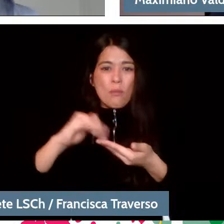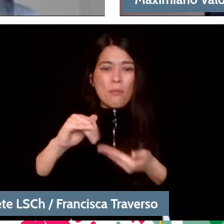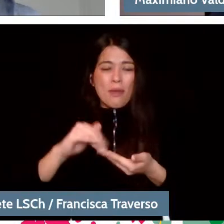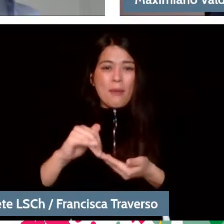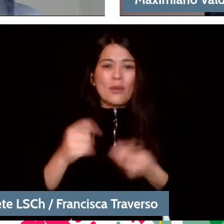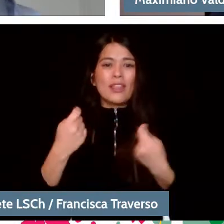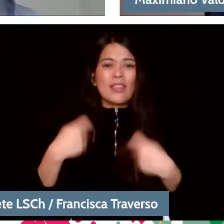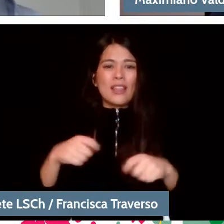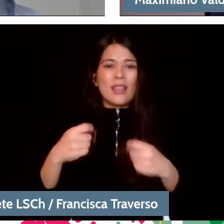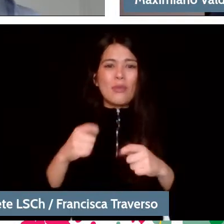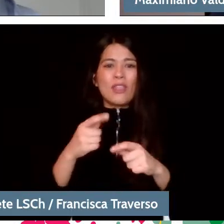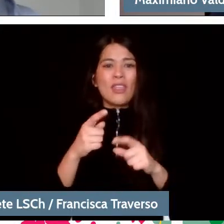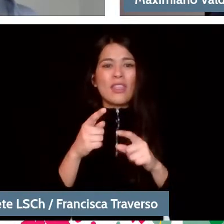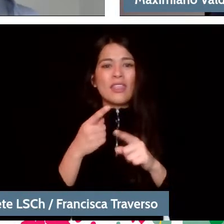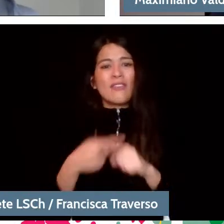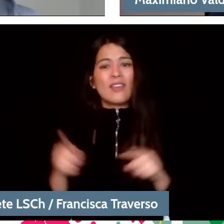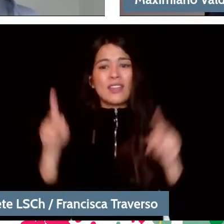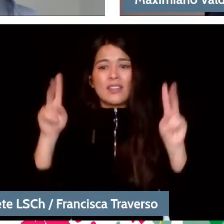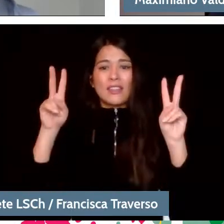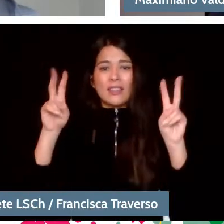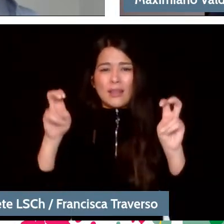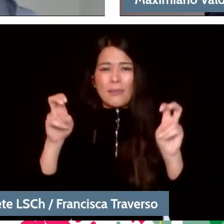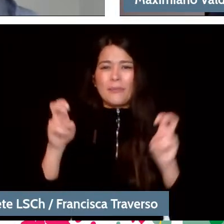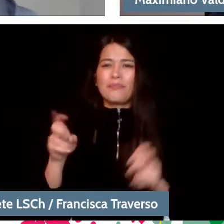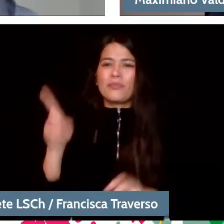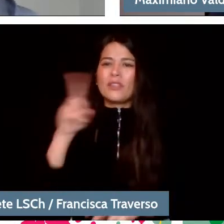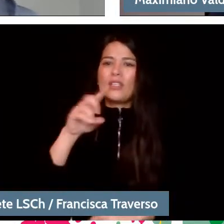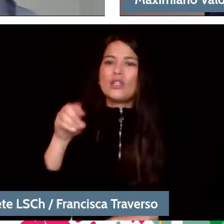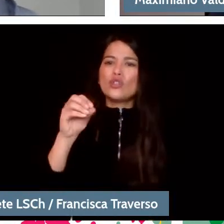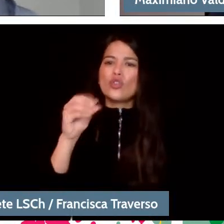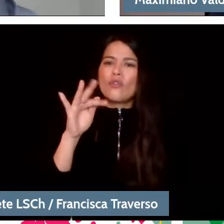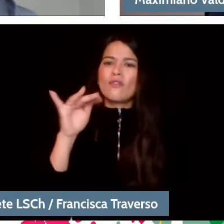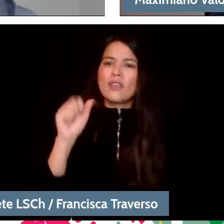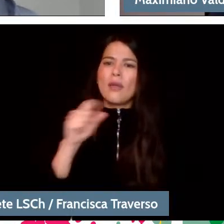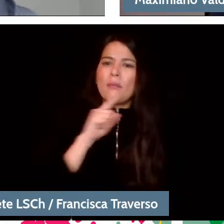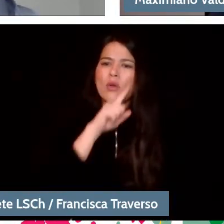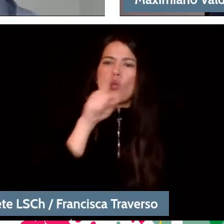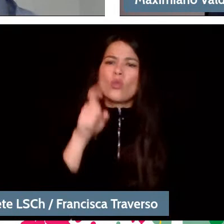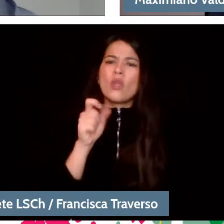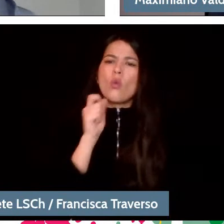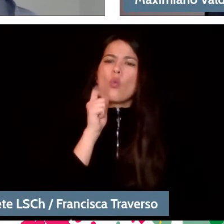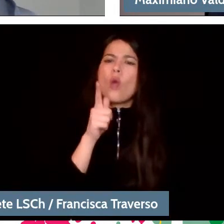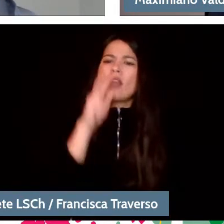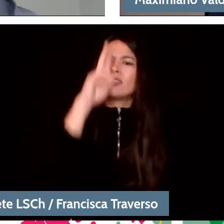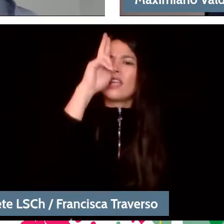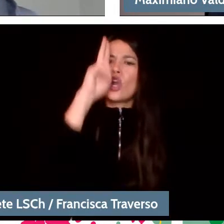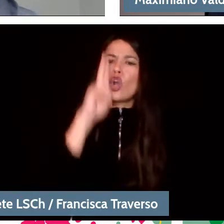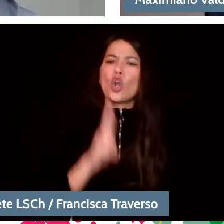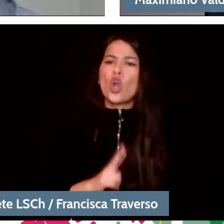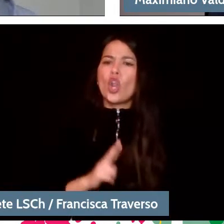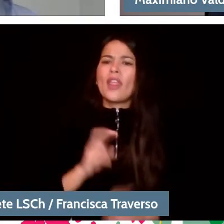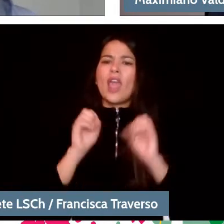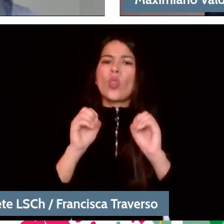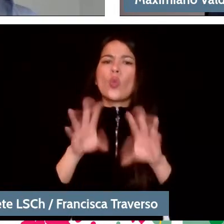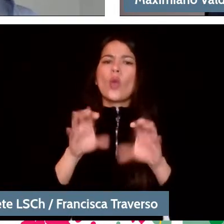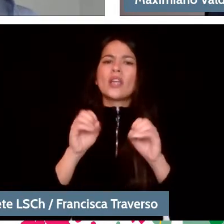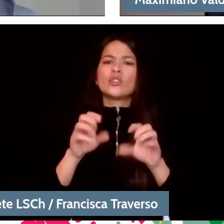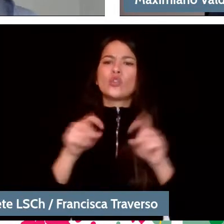Sofia asks: "What is your opinion regarding the role of music education today in the national curriculum?" In Chile, I guess.